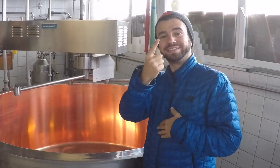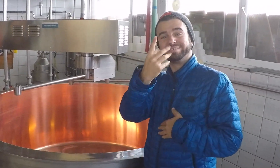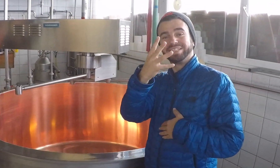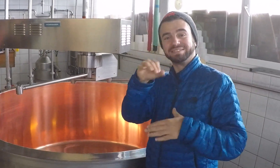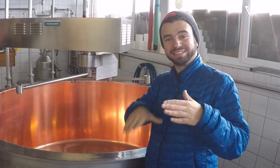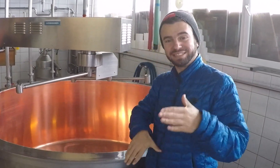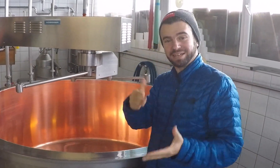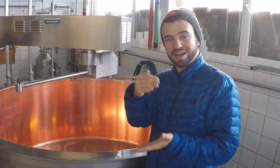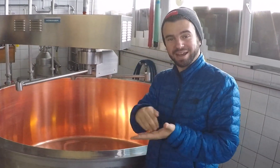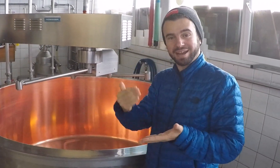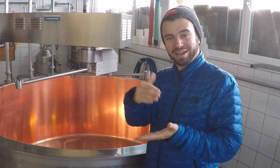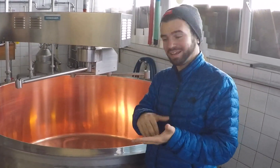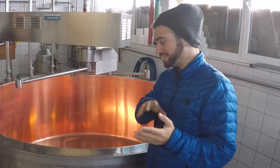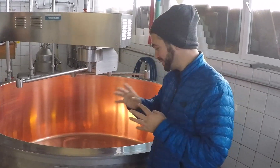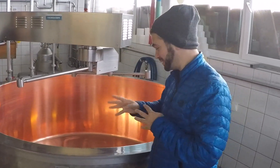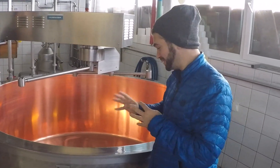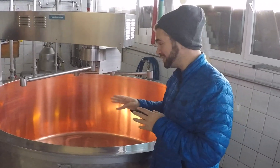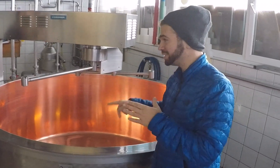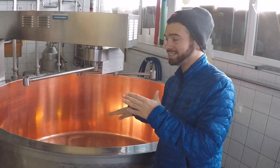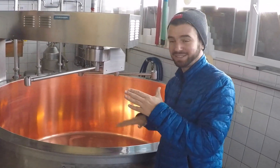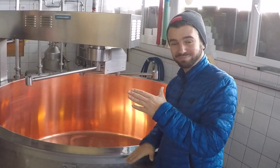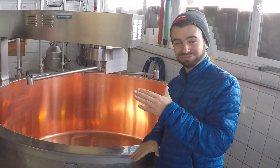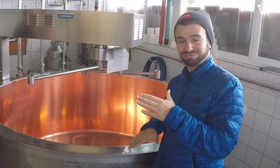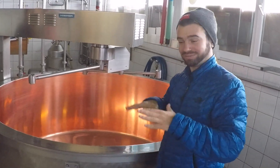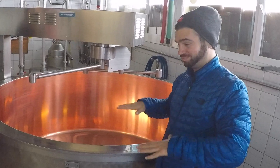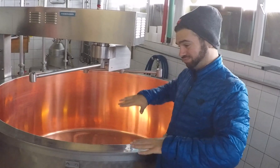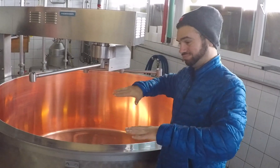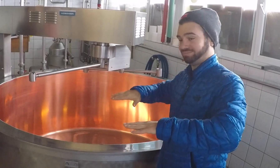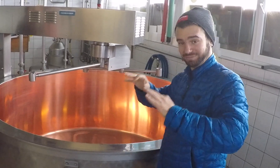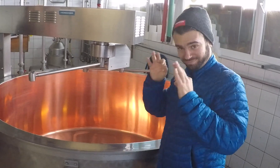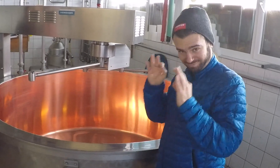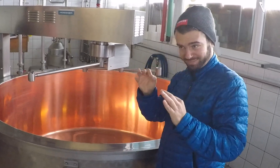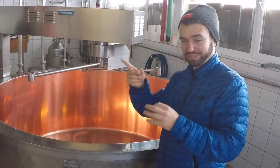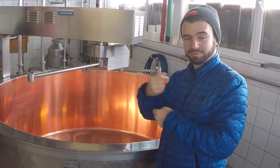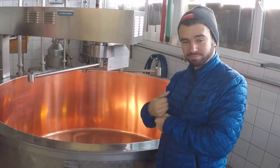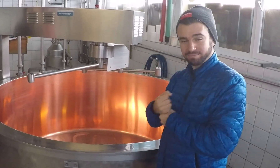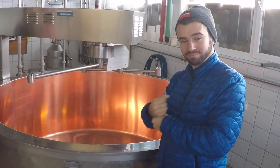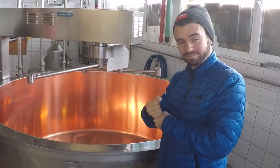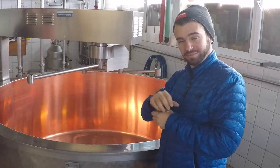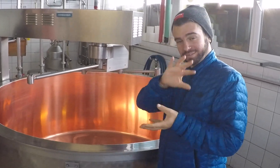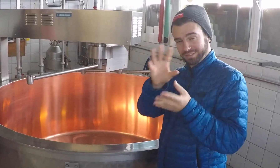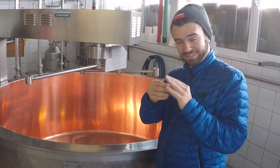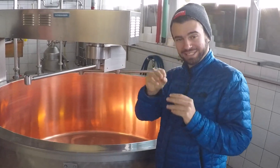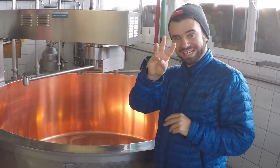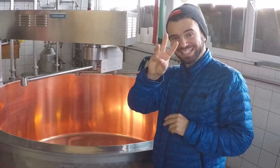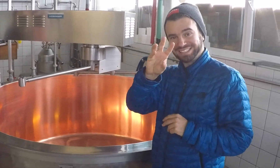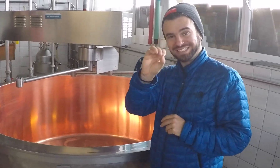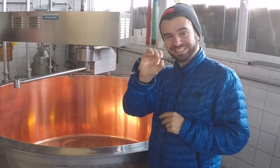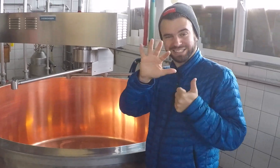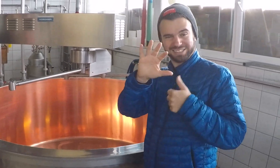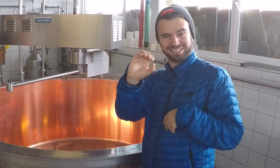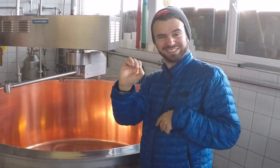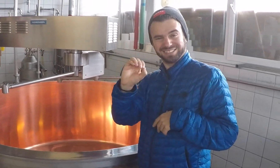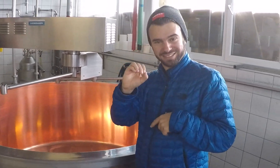They keep bringing milk until it's filled. In the end, they made around sixty raclette cheese.